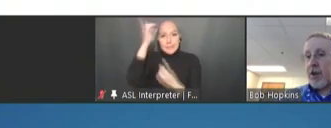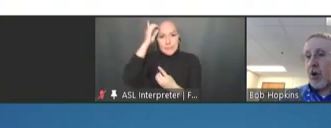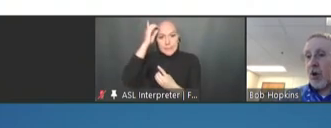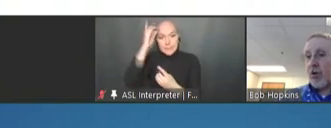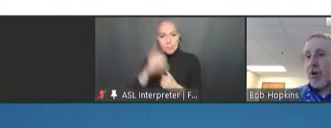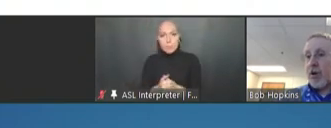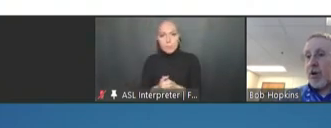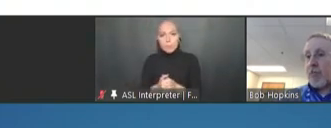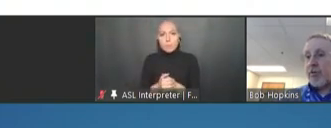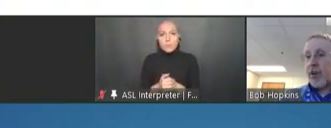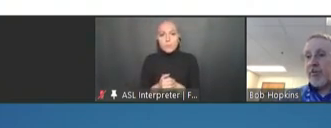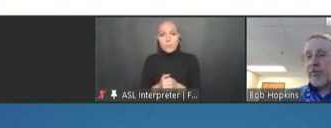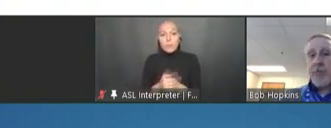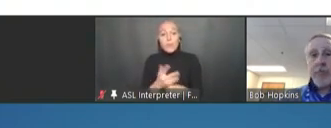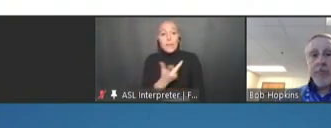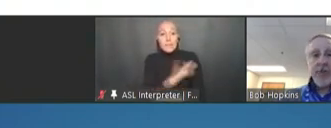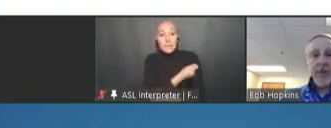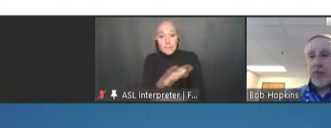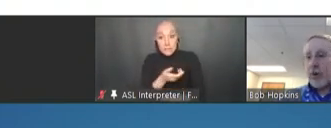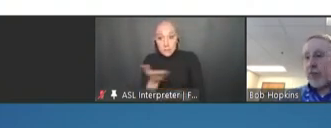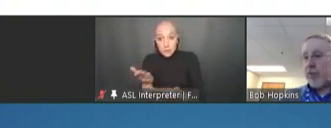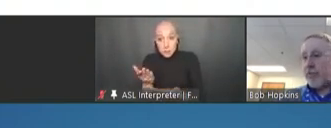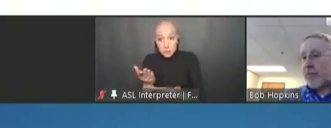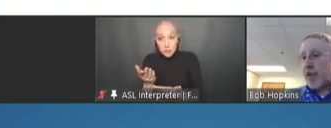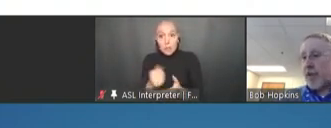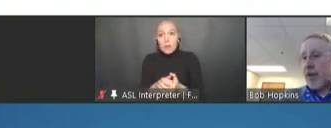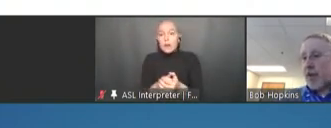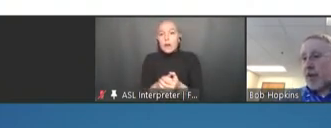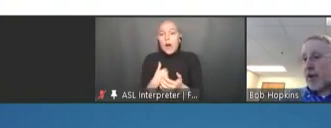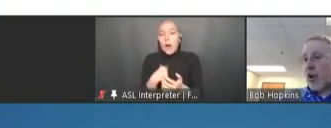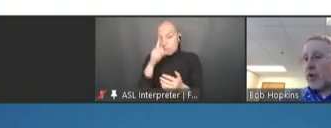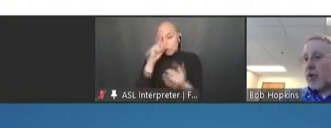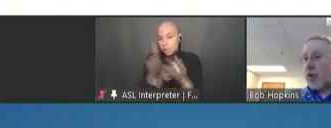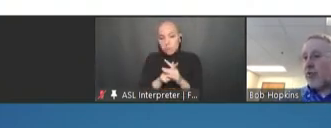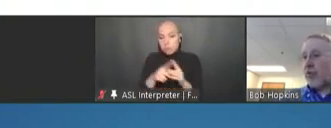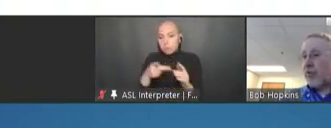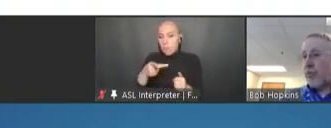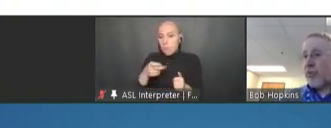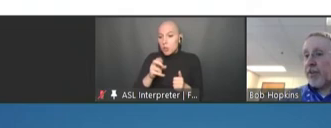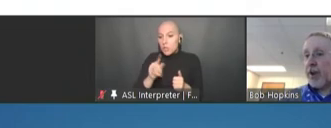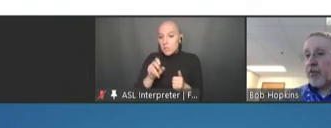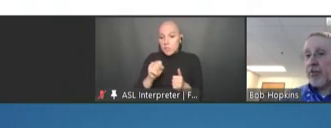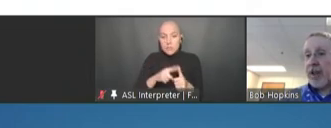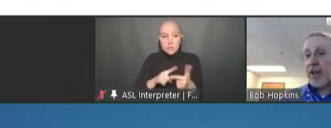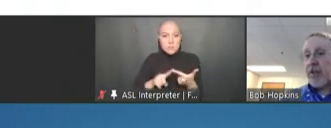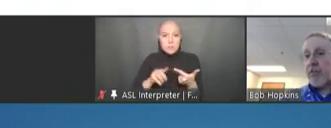are pertussis, mumps, and influenza -- encouraging research to improve the understanding of immune